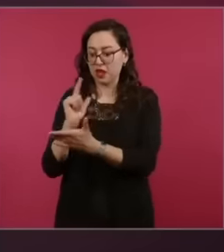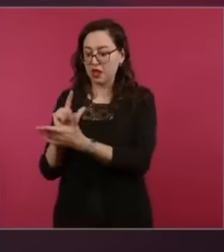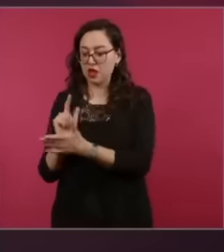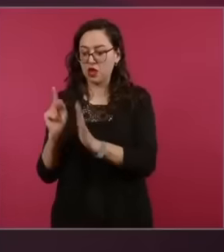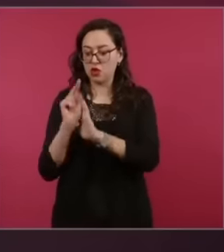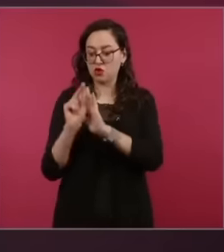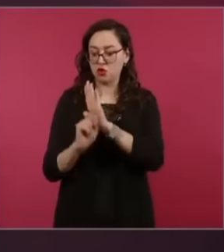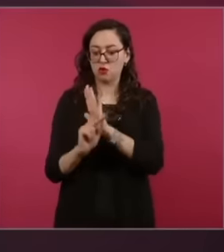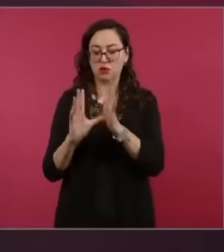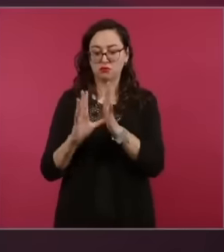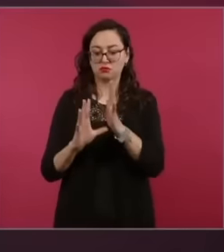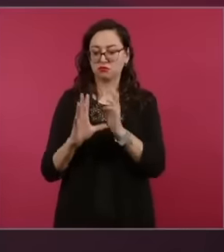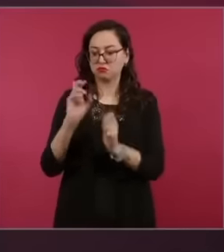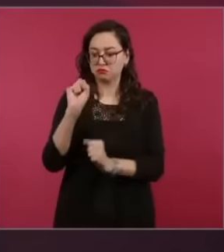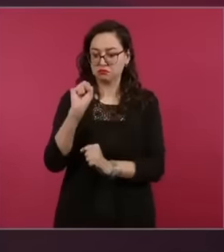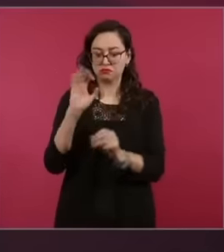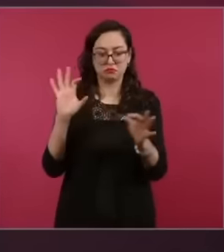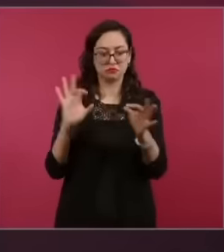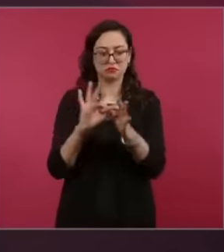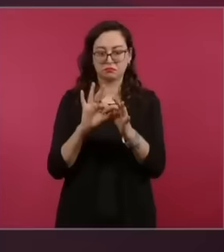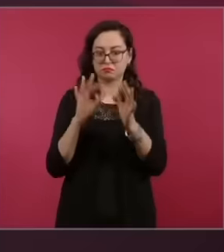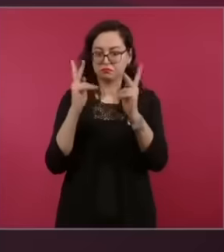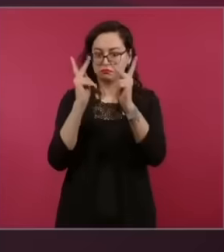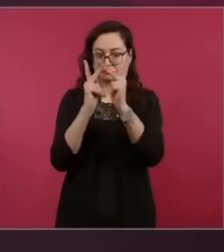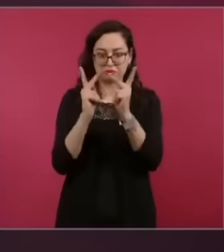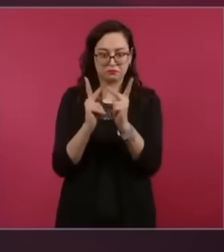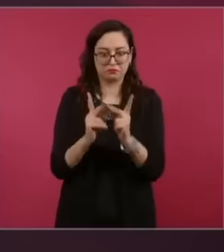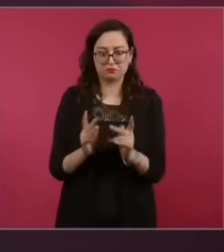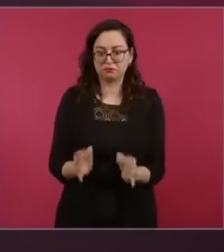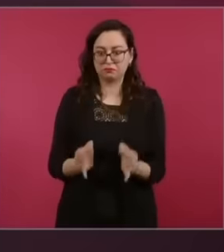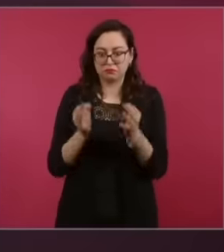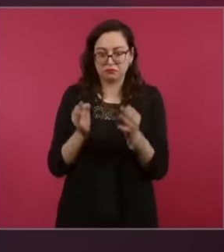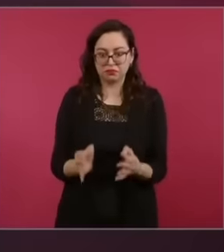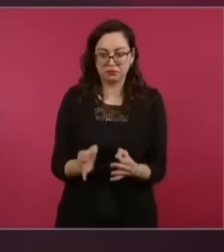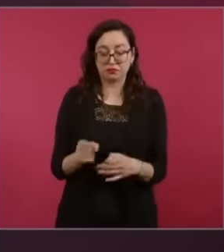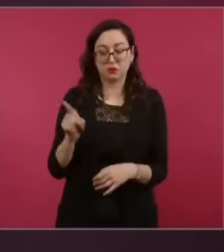is valid and in force. The jurisdictional authorities have determined this in